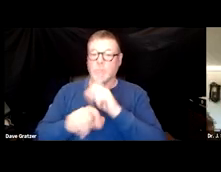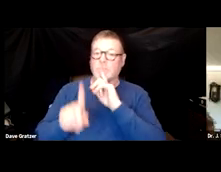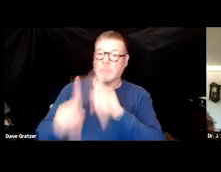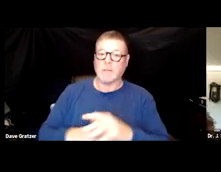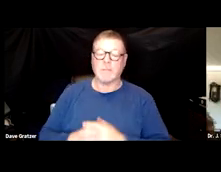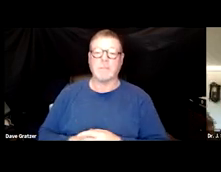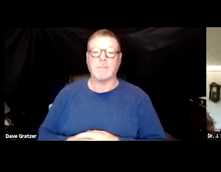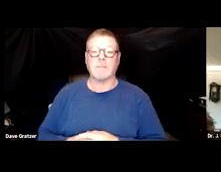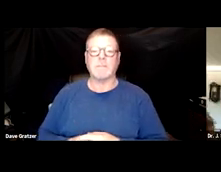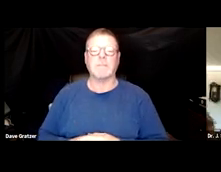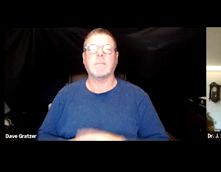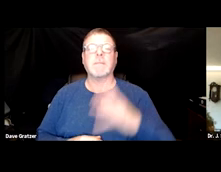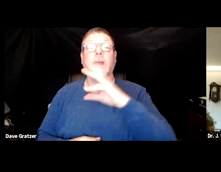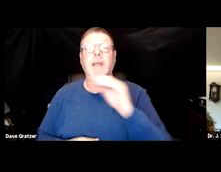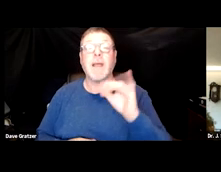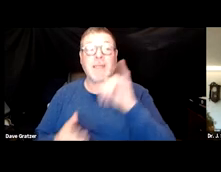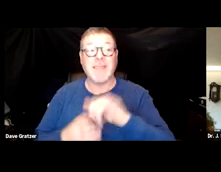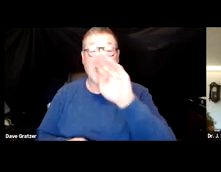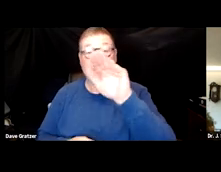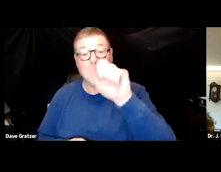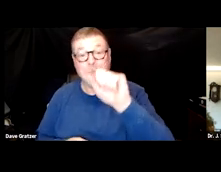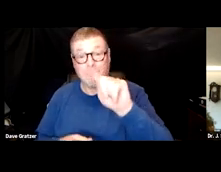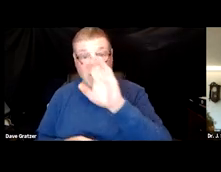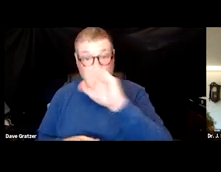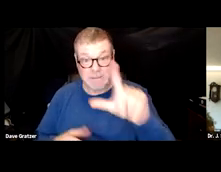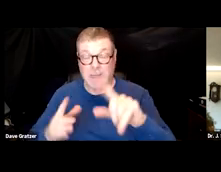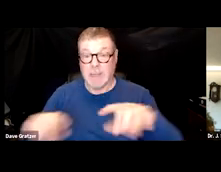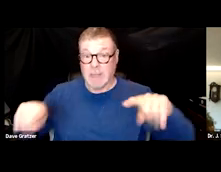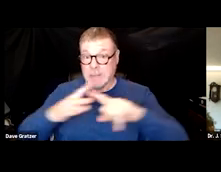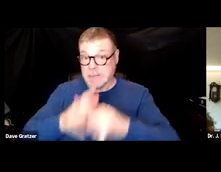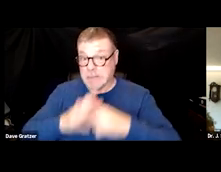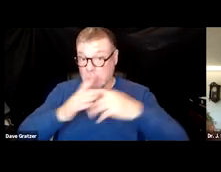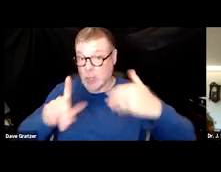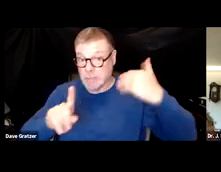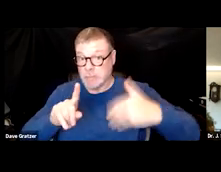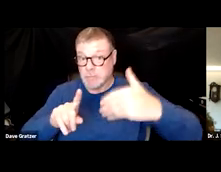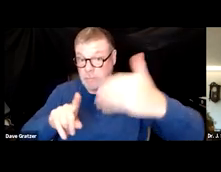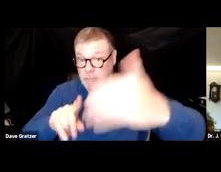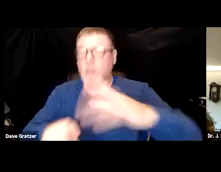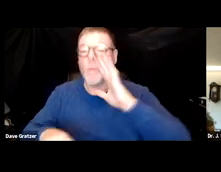and again, the mast cells, if they're activated irregularly will then cause these symptoms